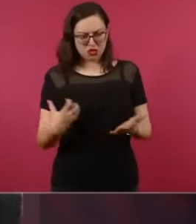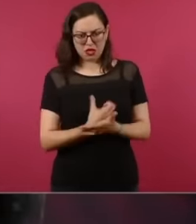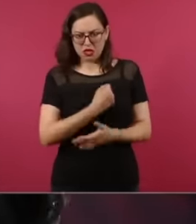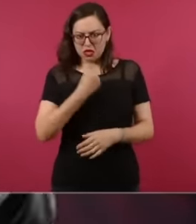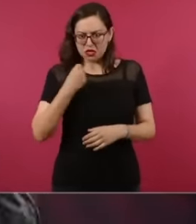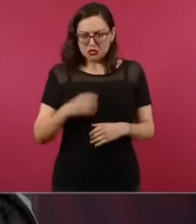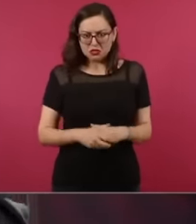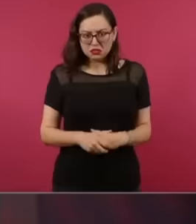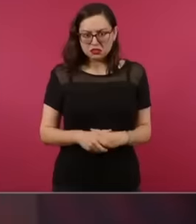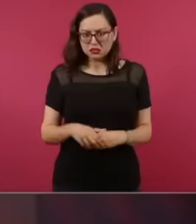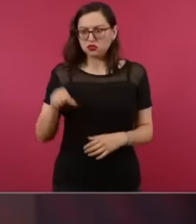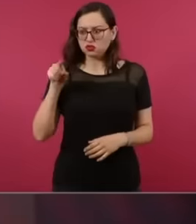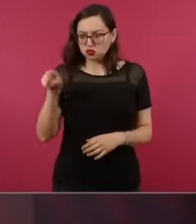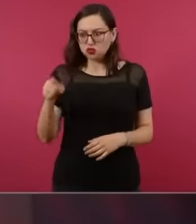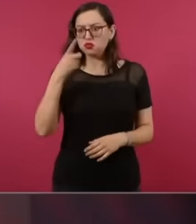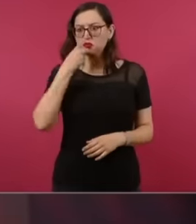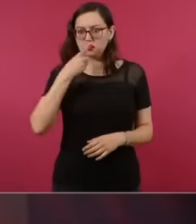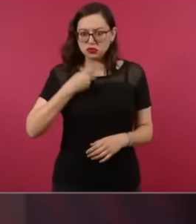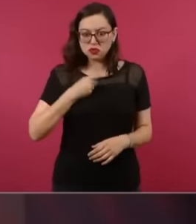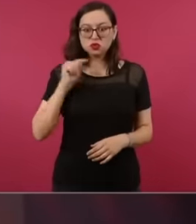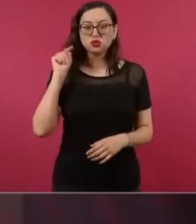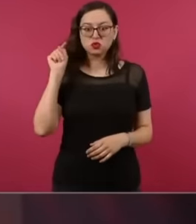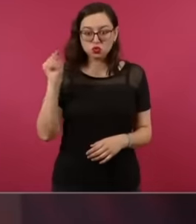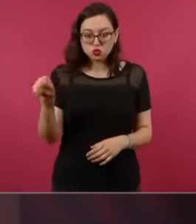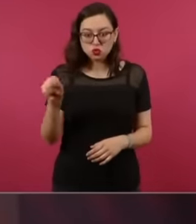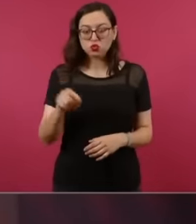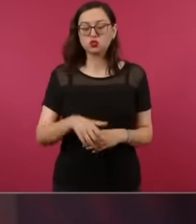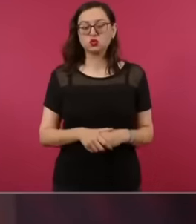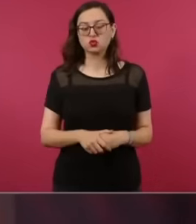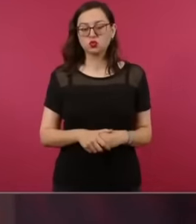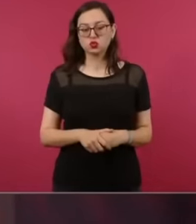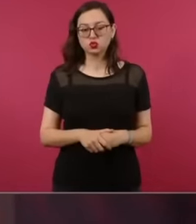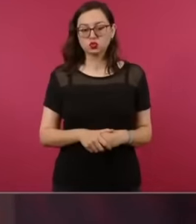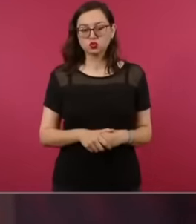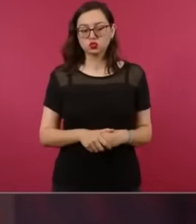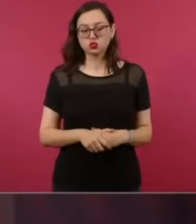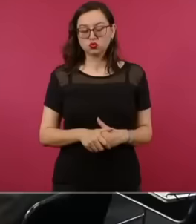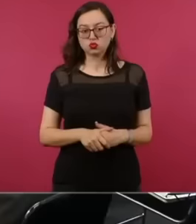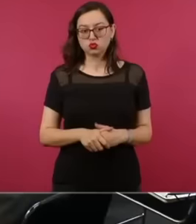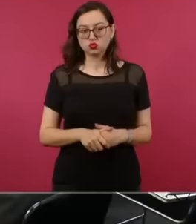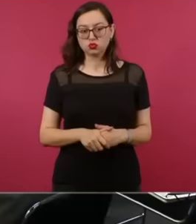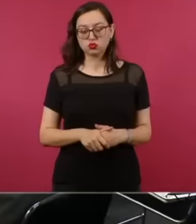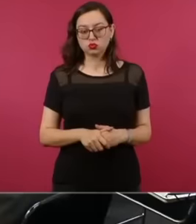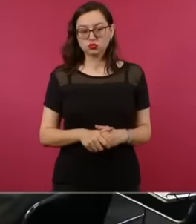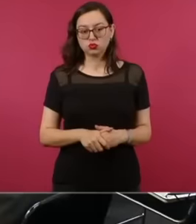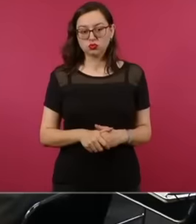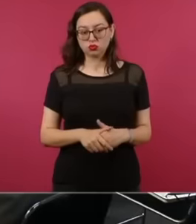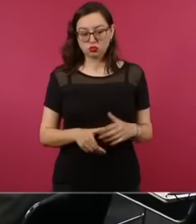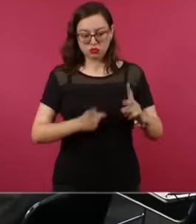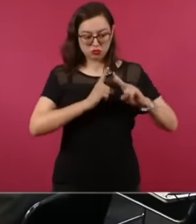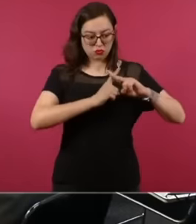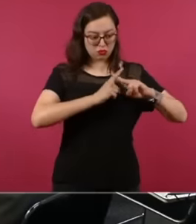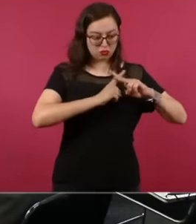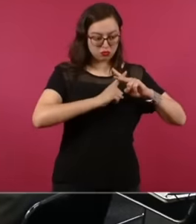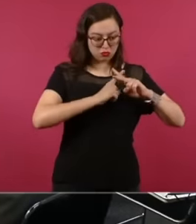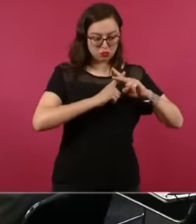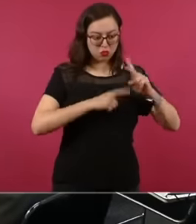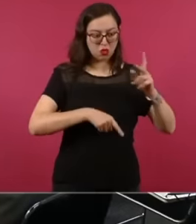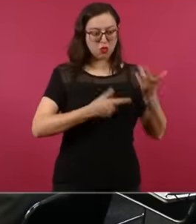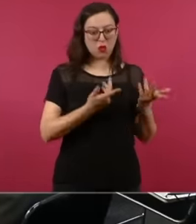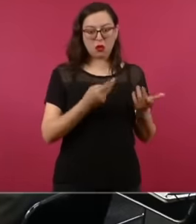brought me the surveys about what these